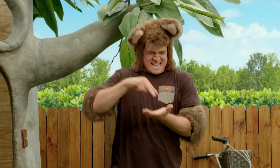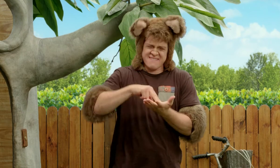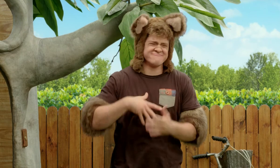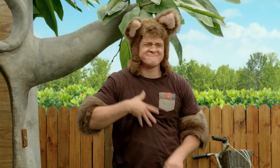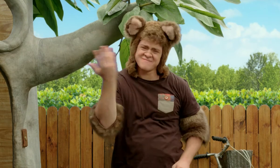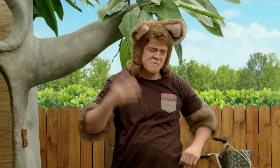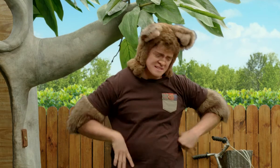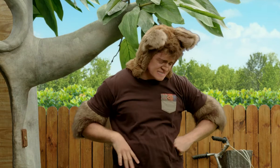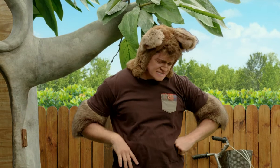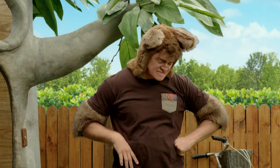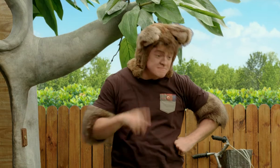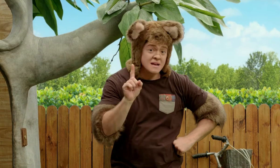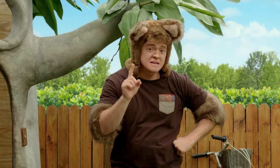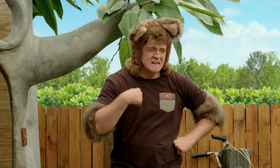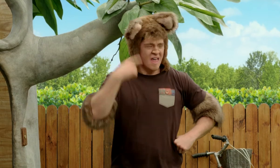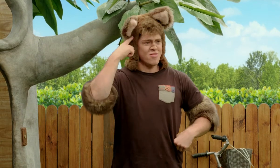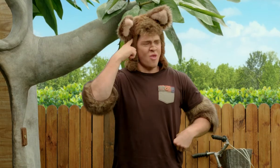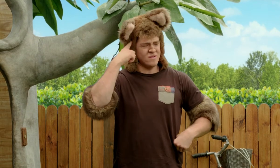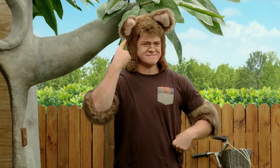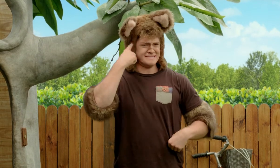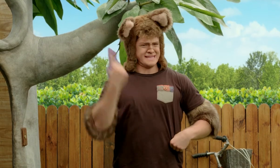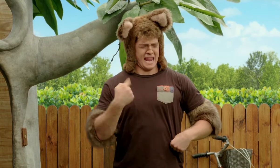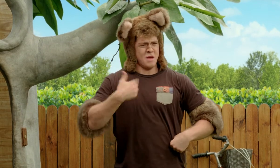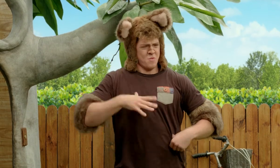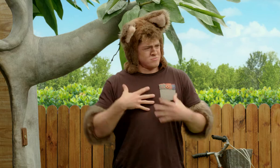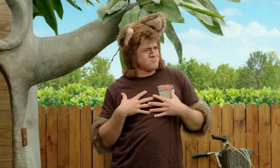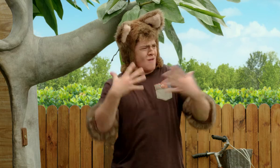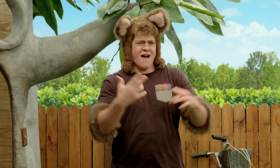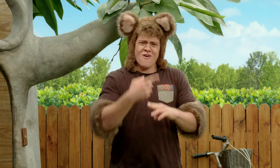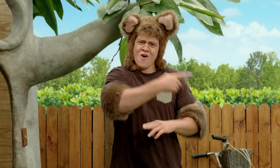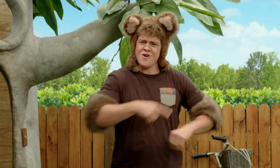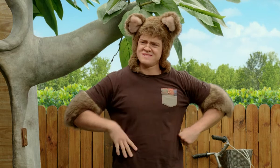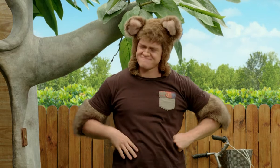I didn't want to get up so early, but I wanted to give Sally a surprise today.